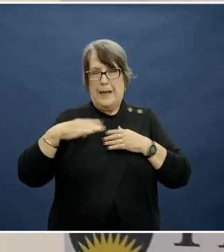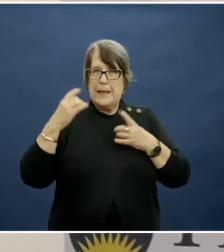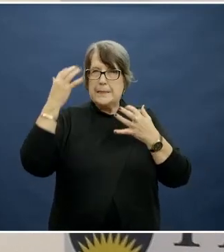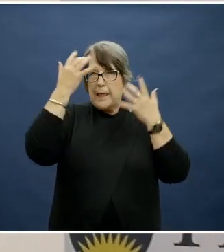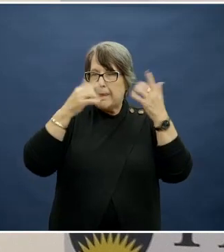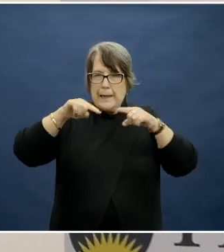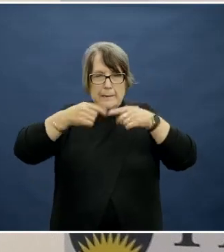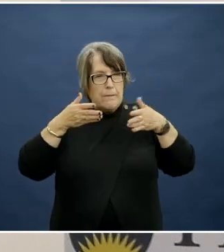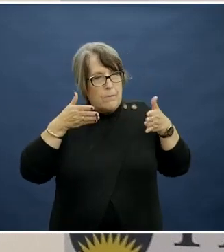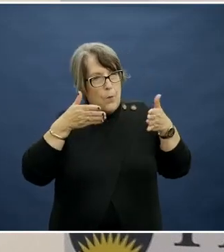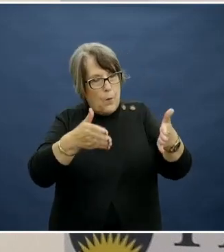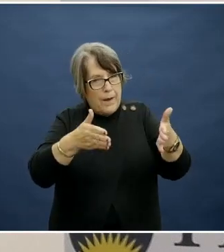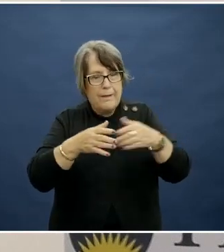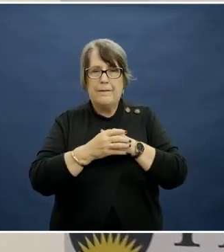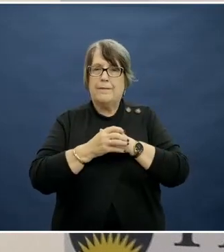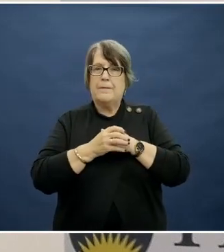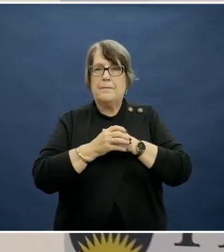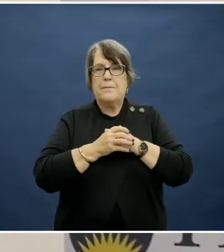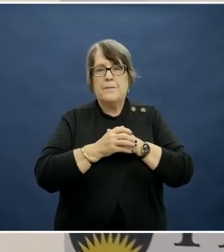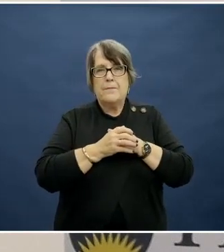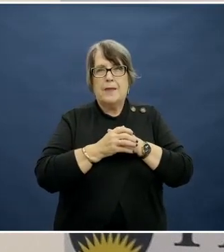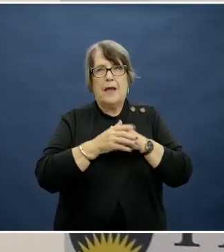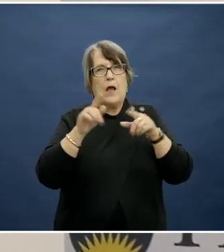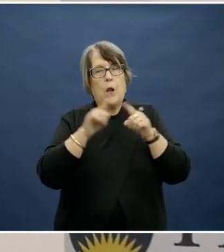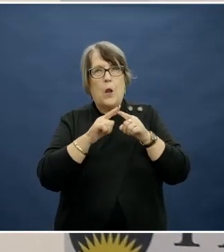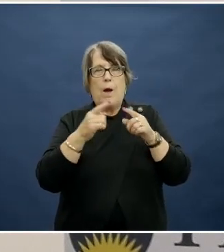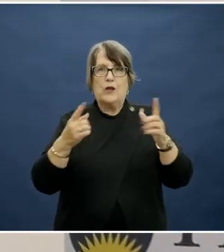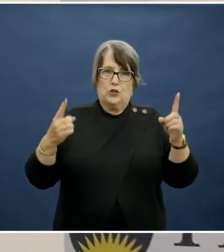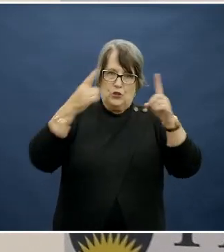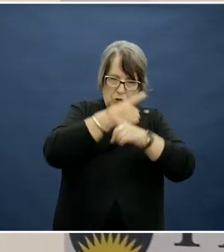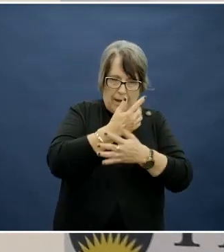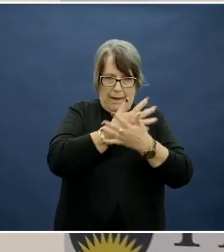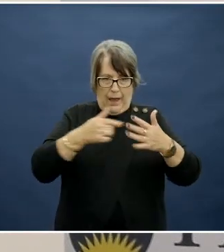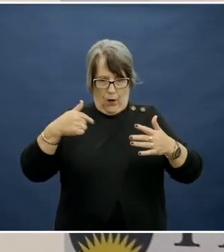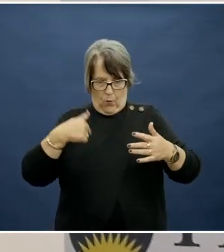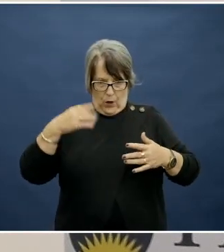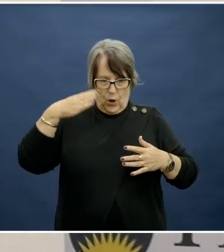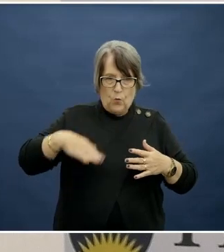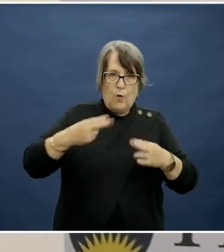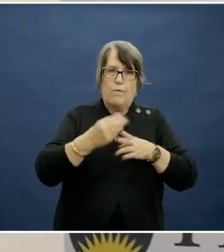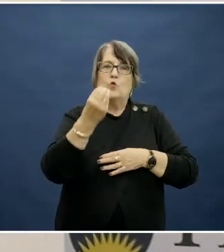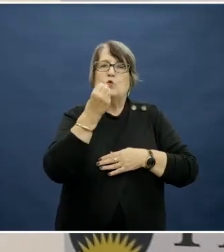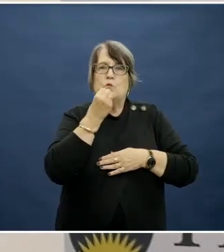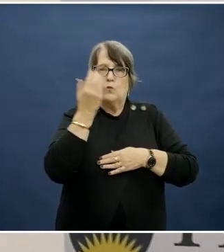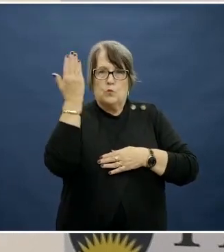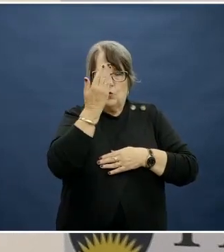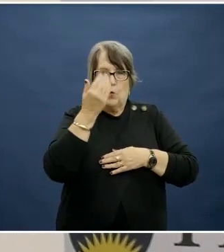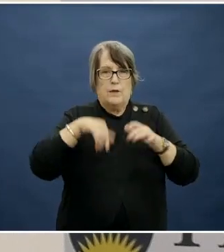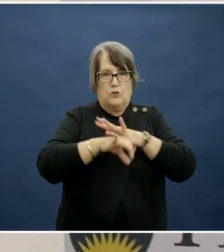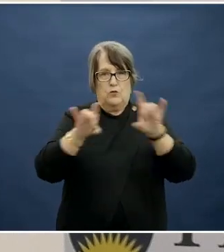the lunch box and a reimagining of how we might want to do school food in Australia.